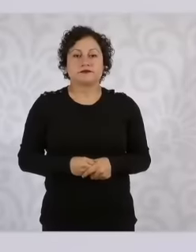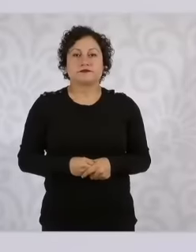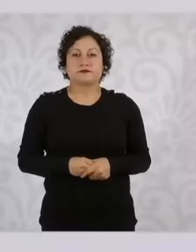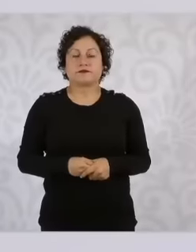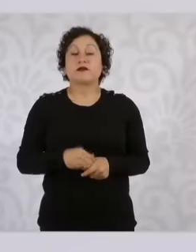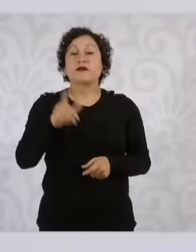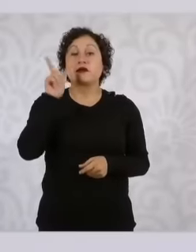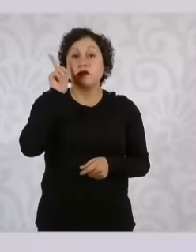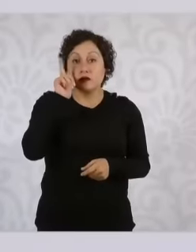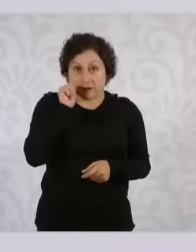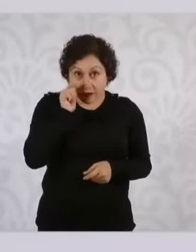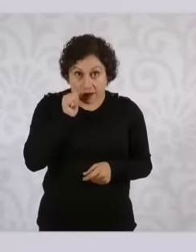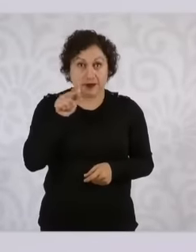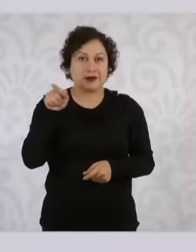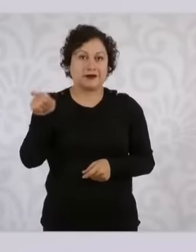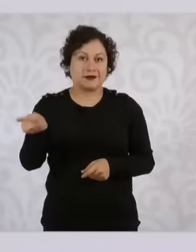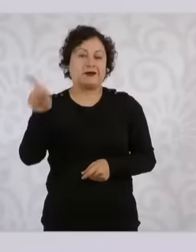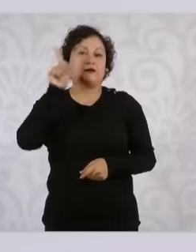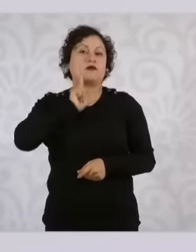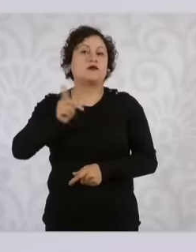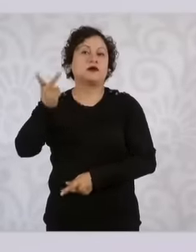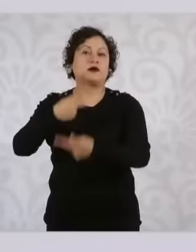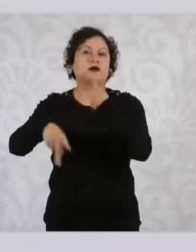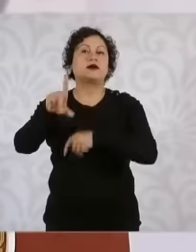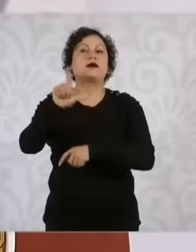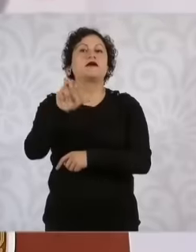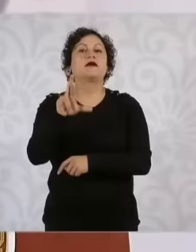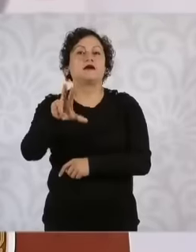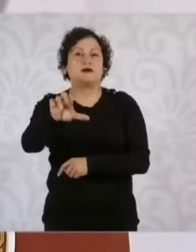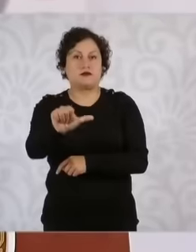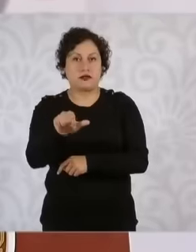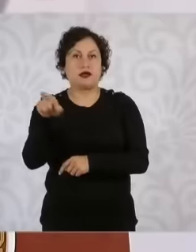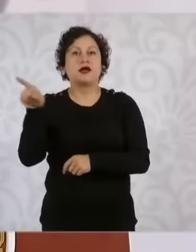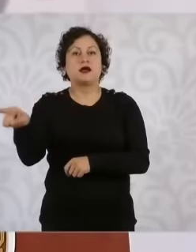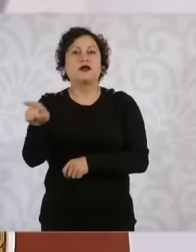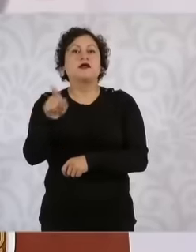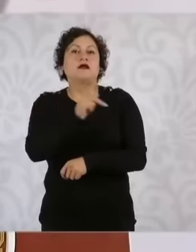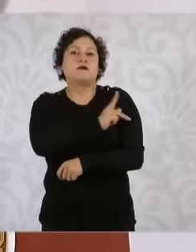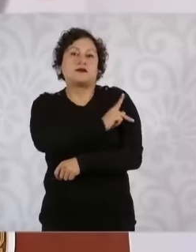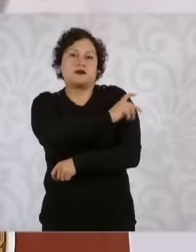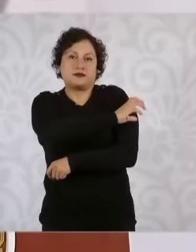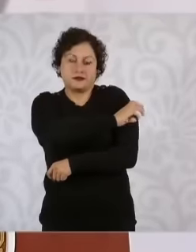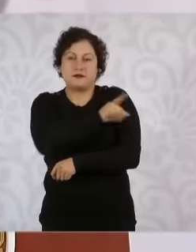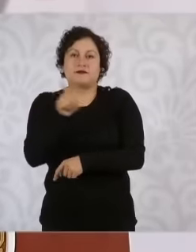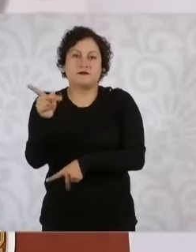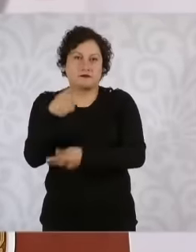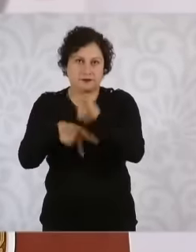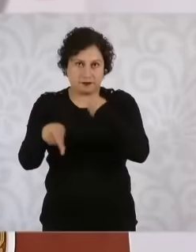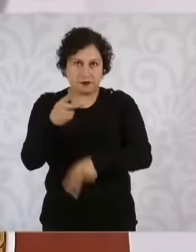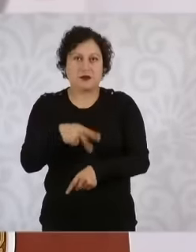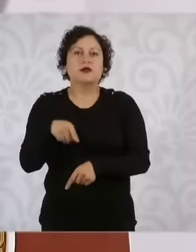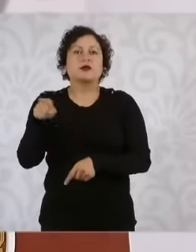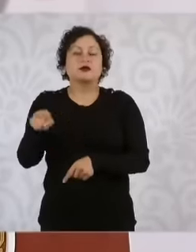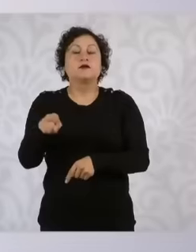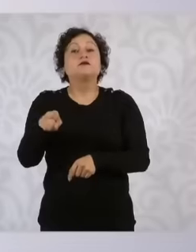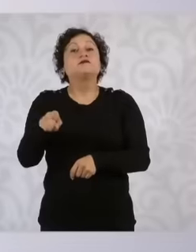also the Civil Protection coordinator. Progress is being made throughout Guerrero and Oaxaca Because